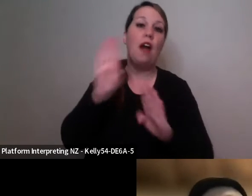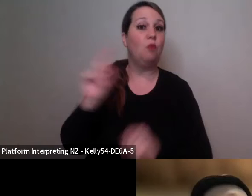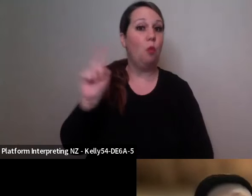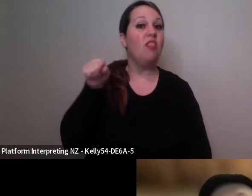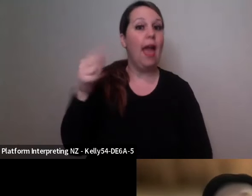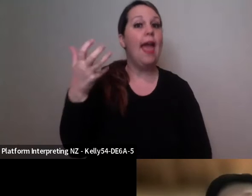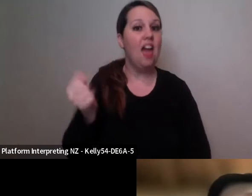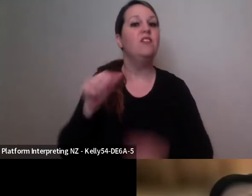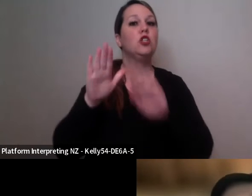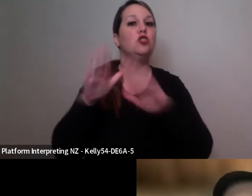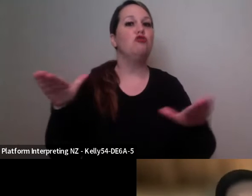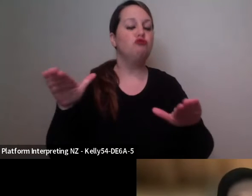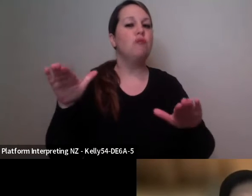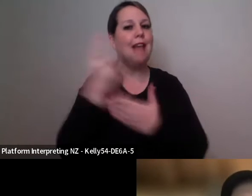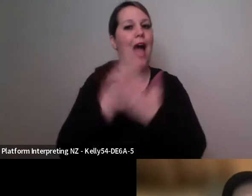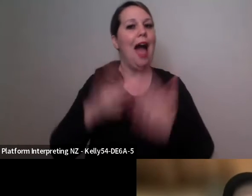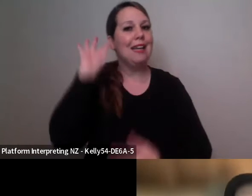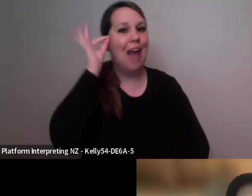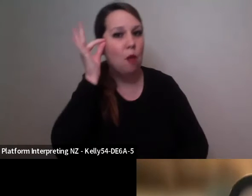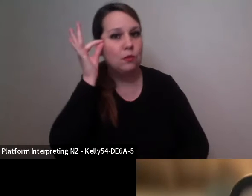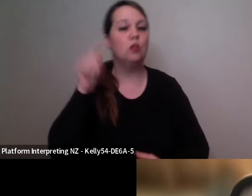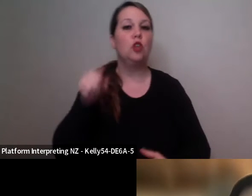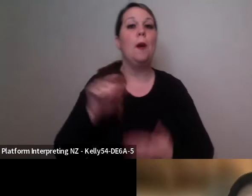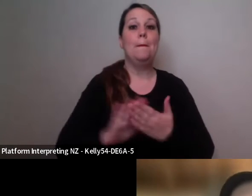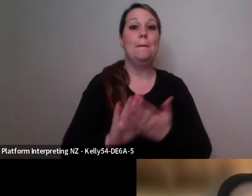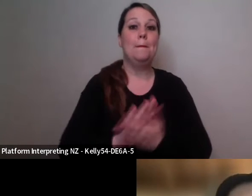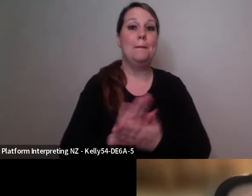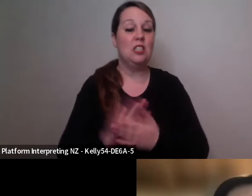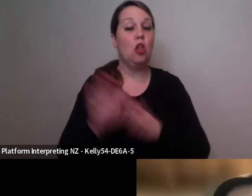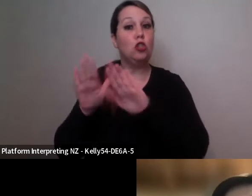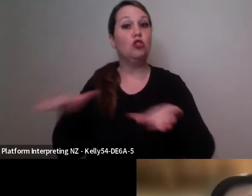parts of the work, parts of development and give me their honest feedback which is really brilliant.